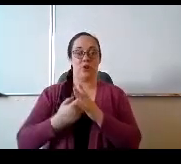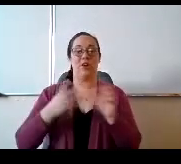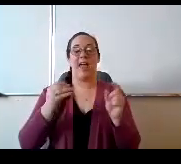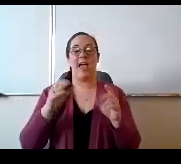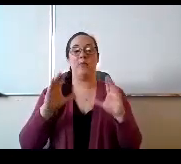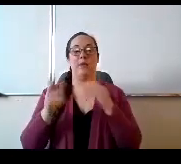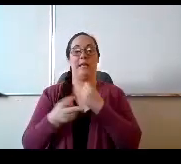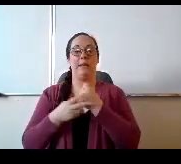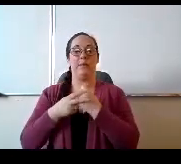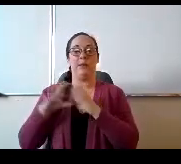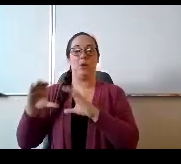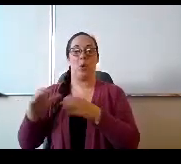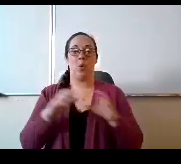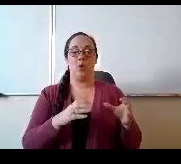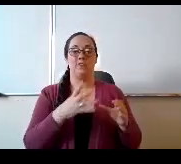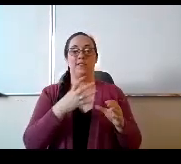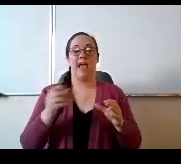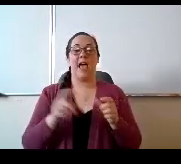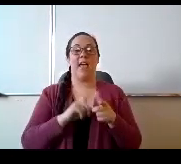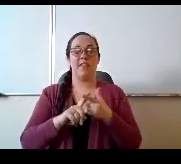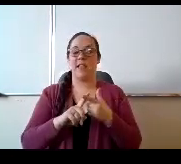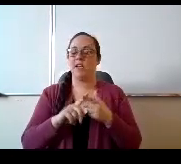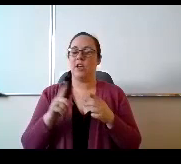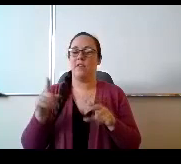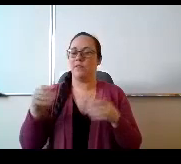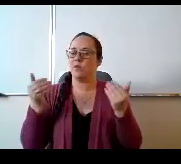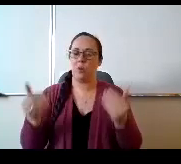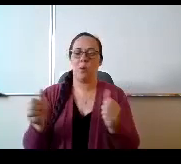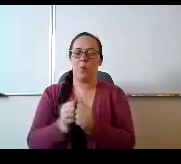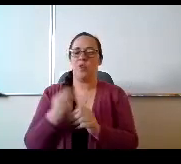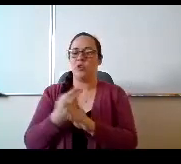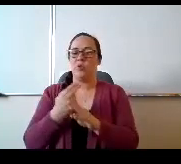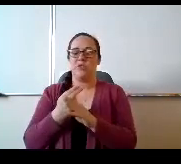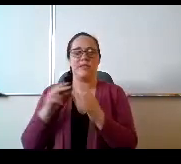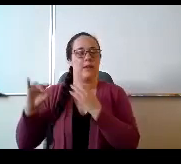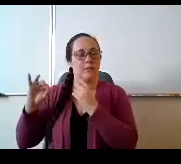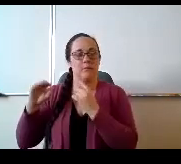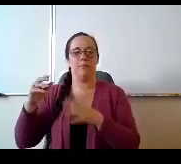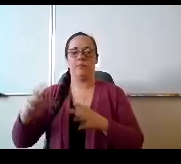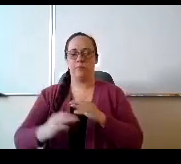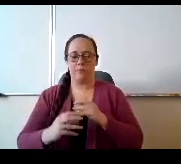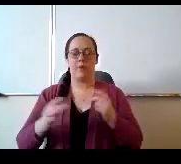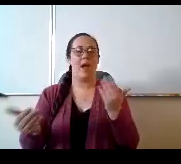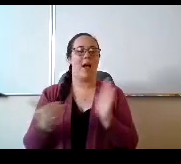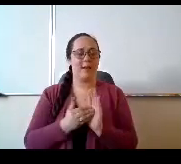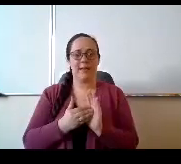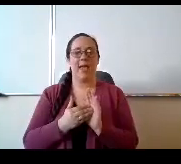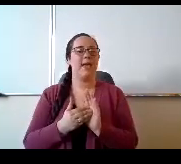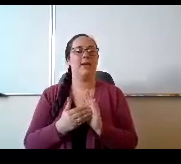front of an instrument again and working with Liberty High School so. We can get it down.